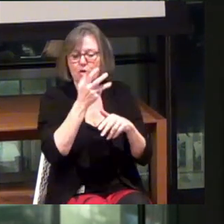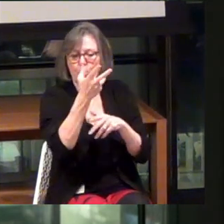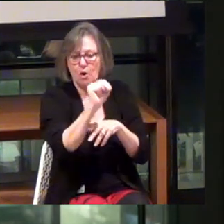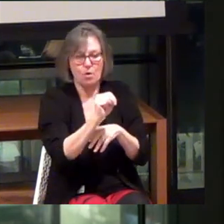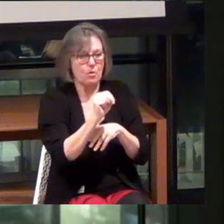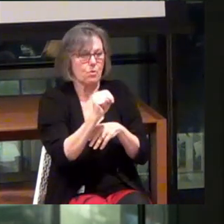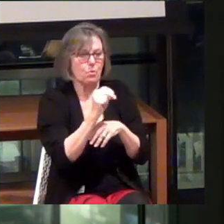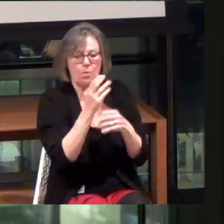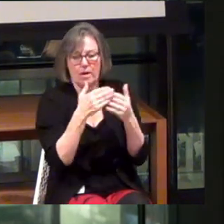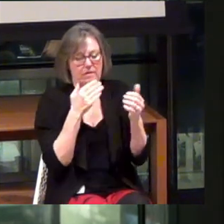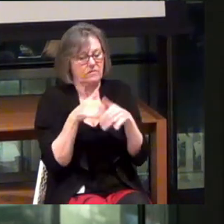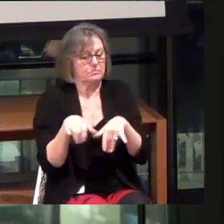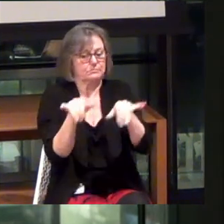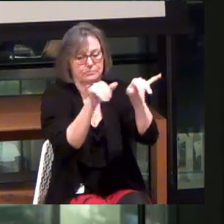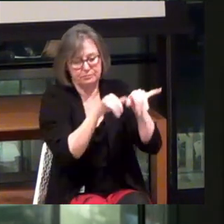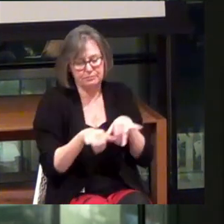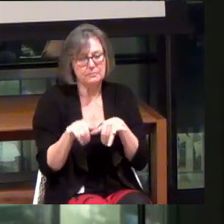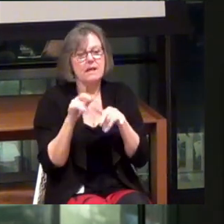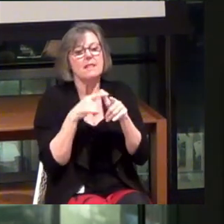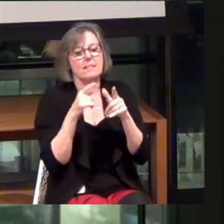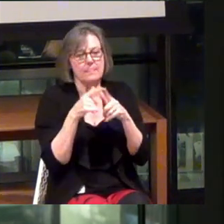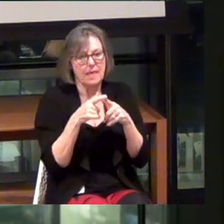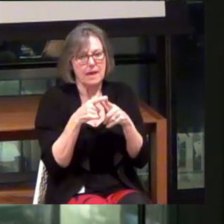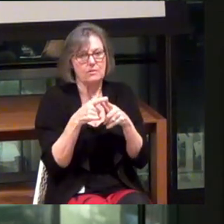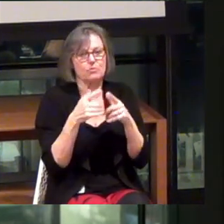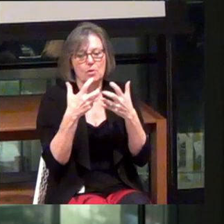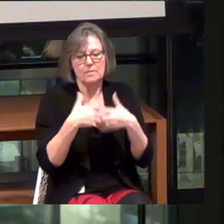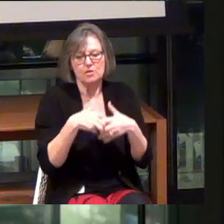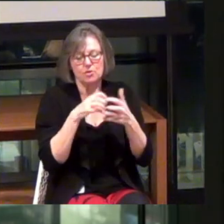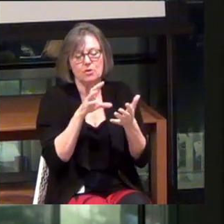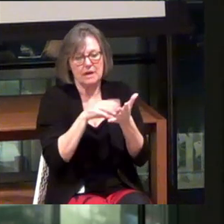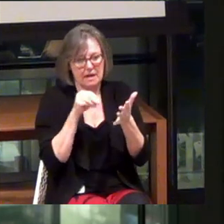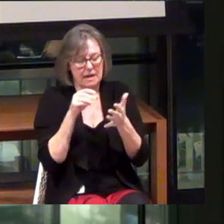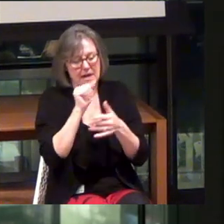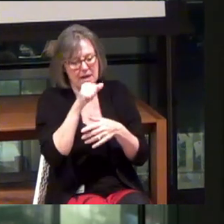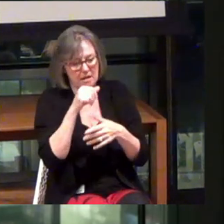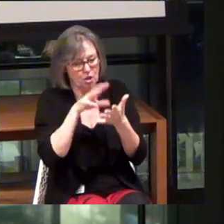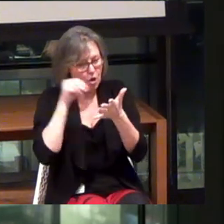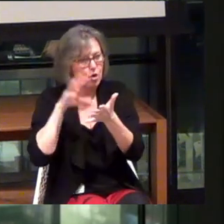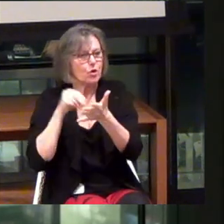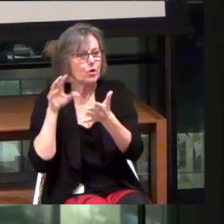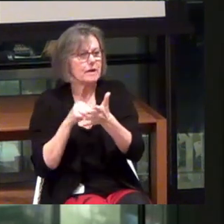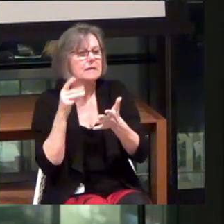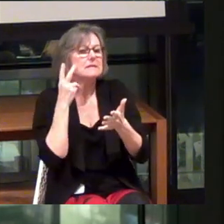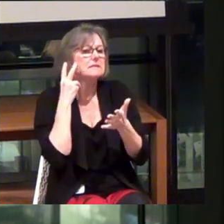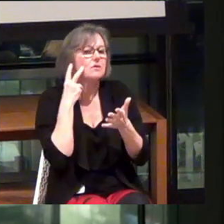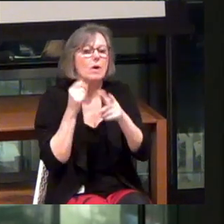the standards are, and then do machine learning at scale to see what left should be.